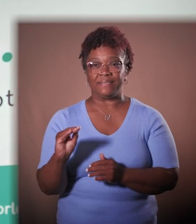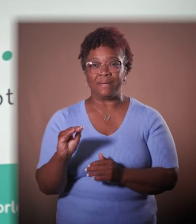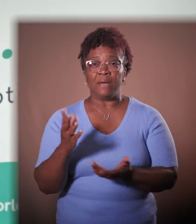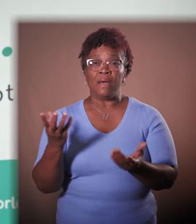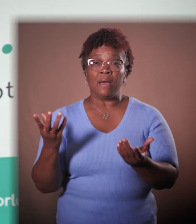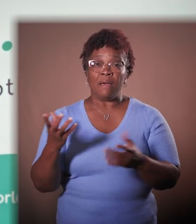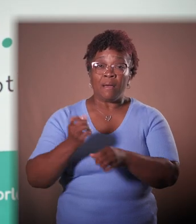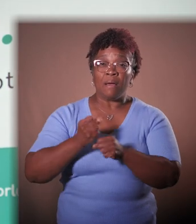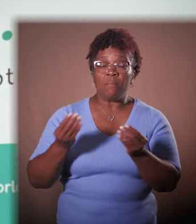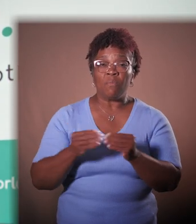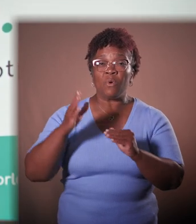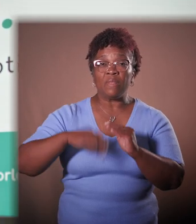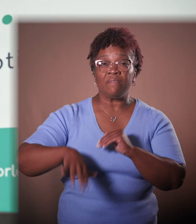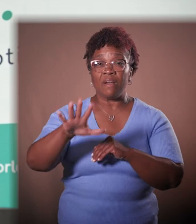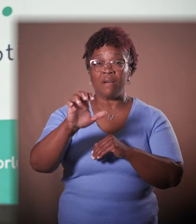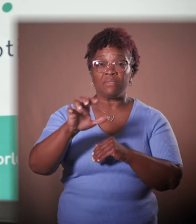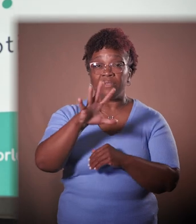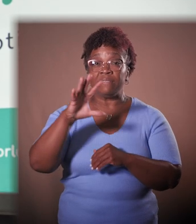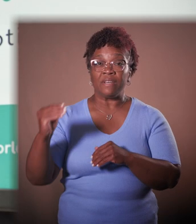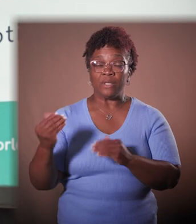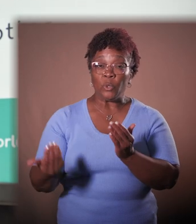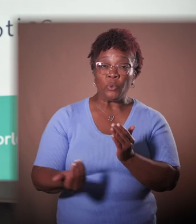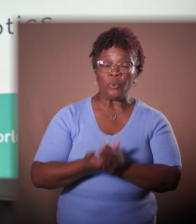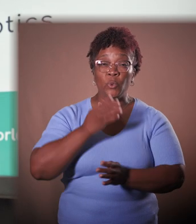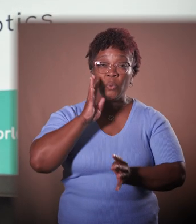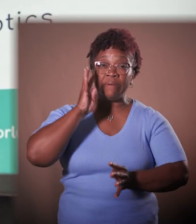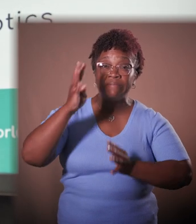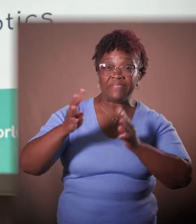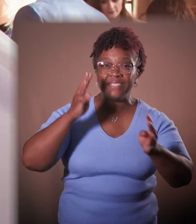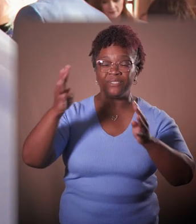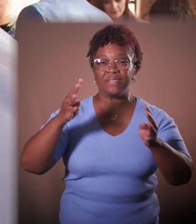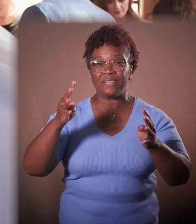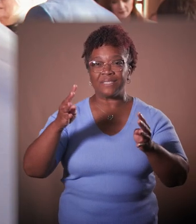and has received more than 550 new invention discoveries